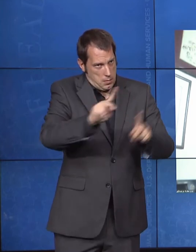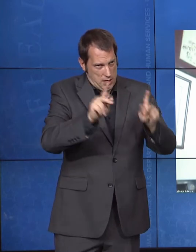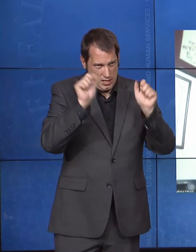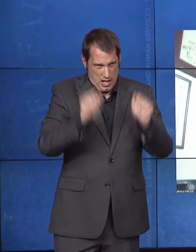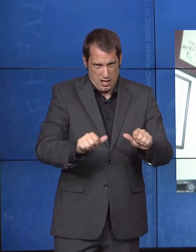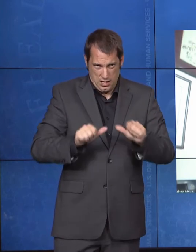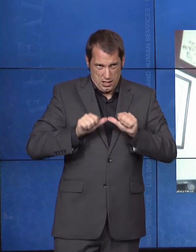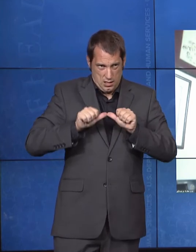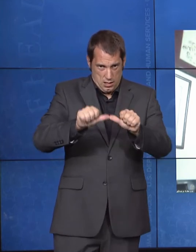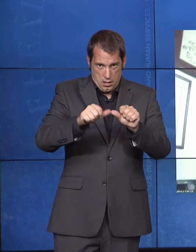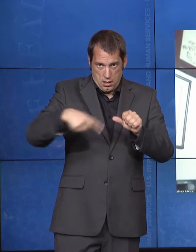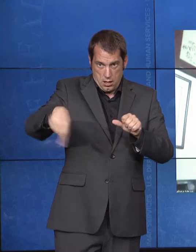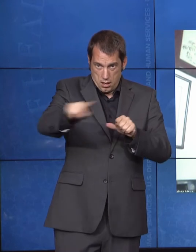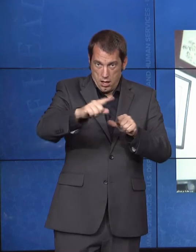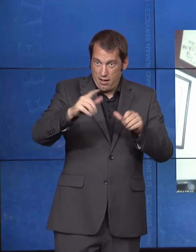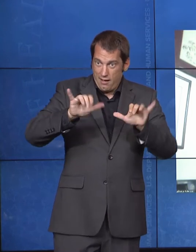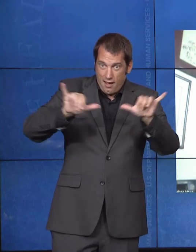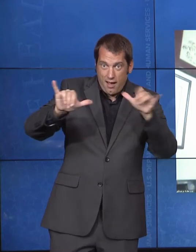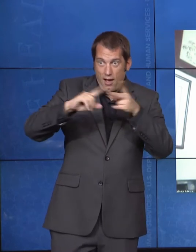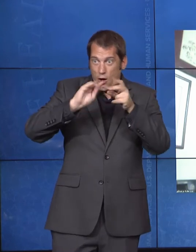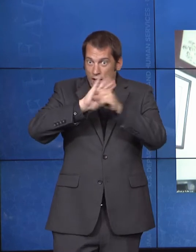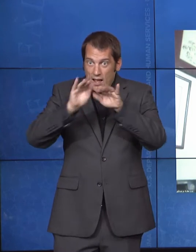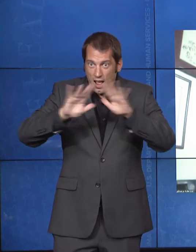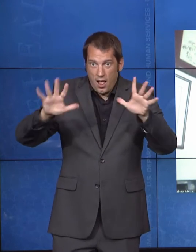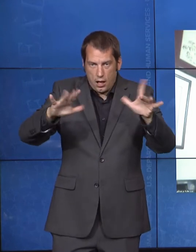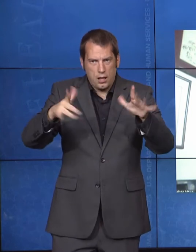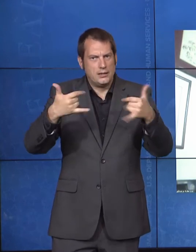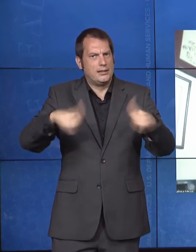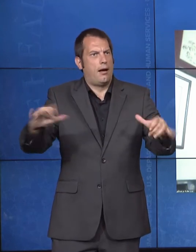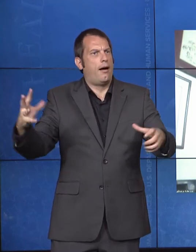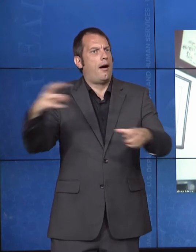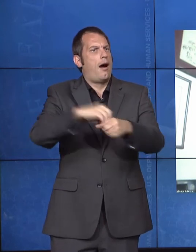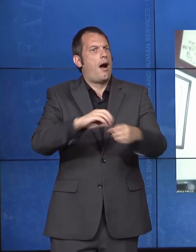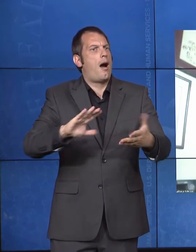referenced the number of concerns that we continue to address, things like transportation,